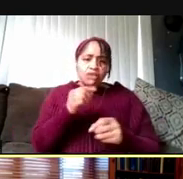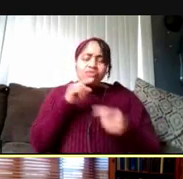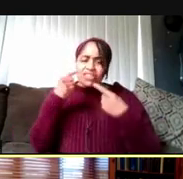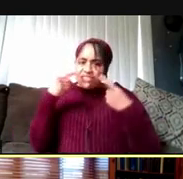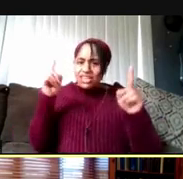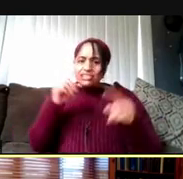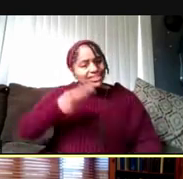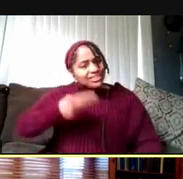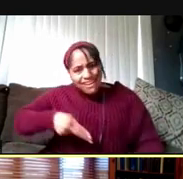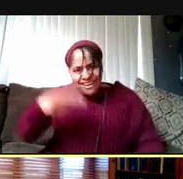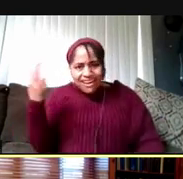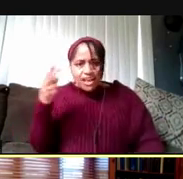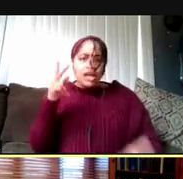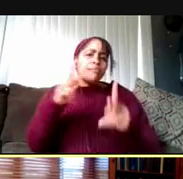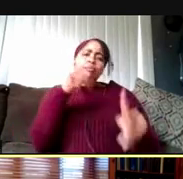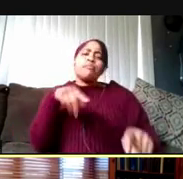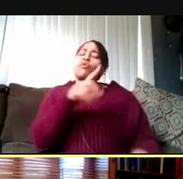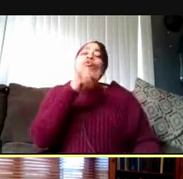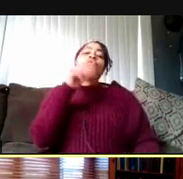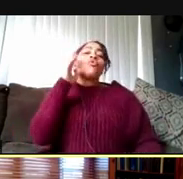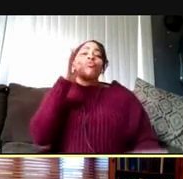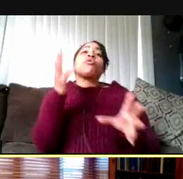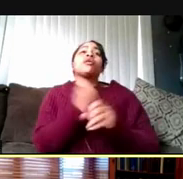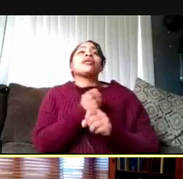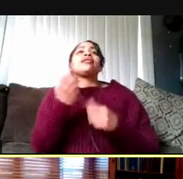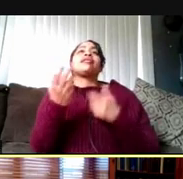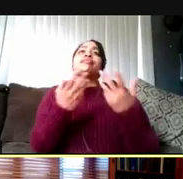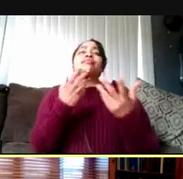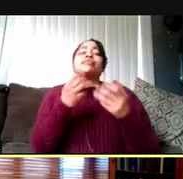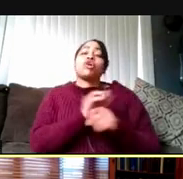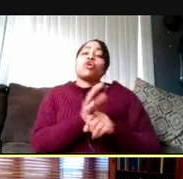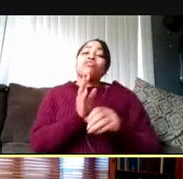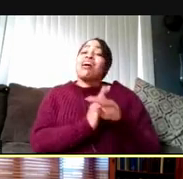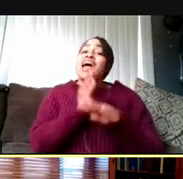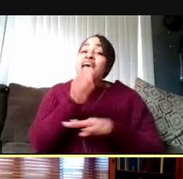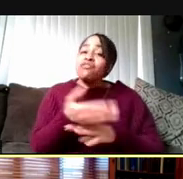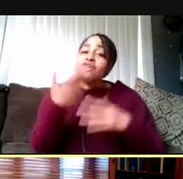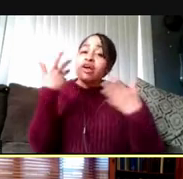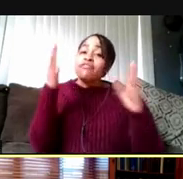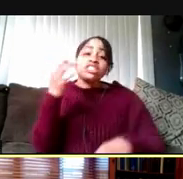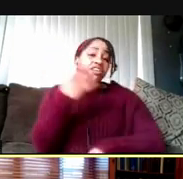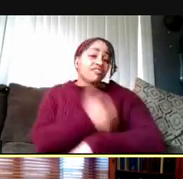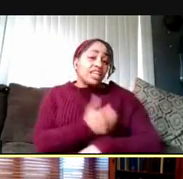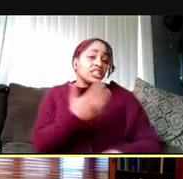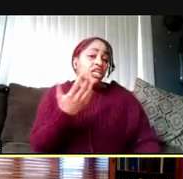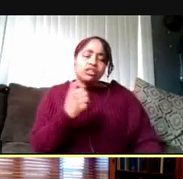Even those people that will get COVID after being vaccinated, they don't get really sick.